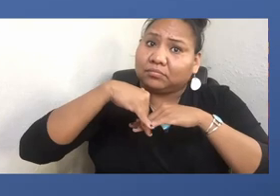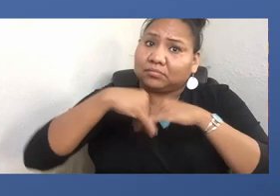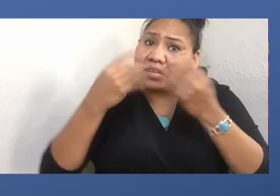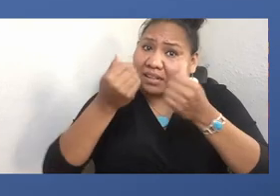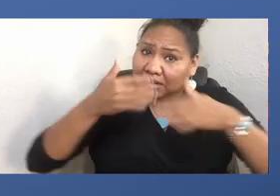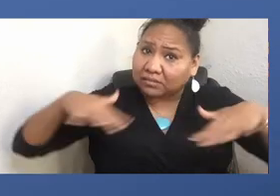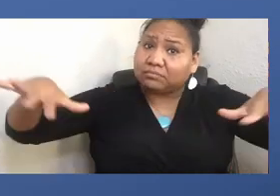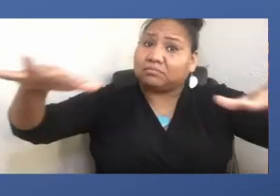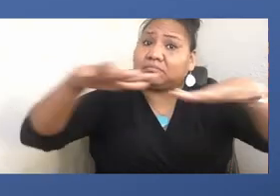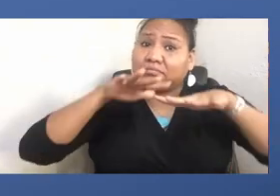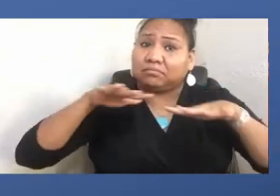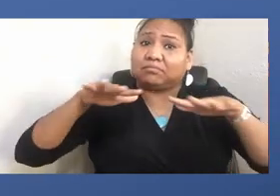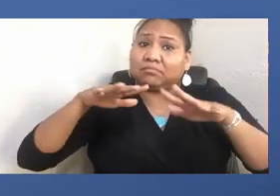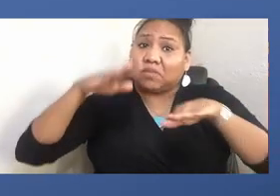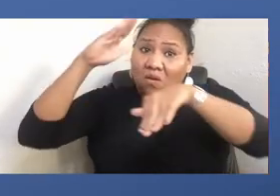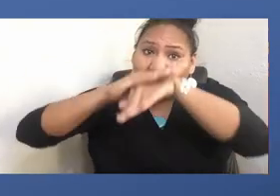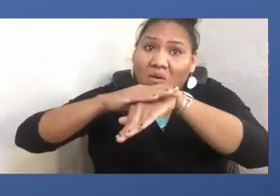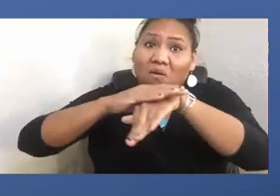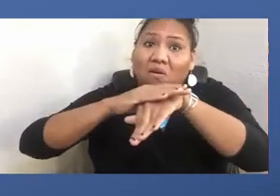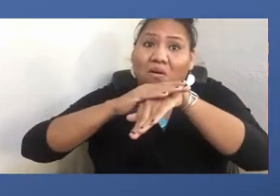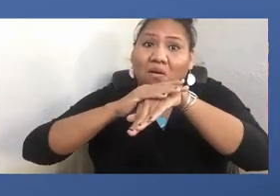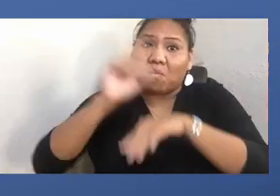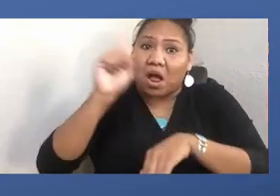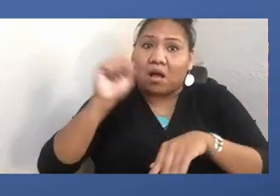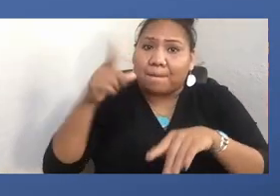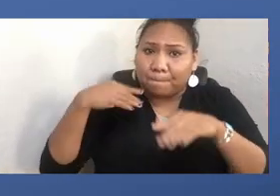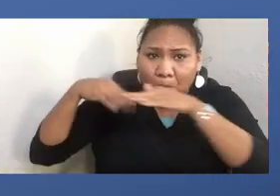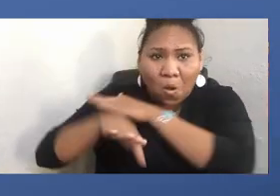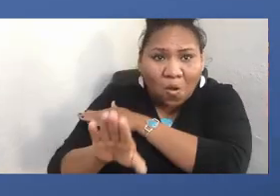Introduce yourself in your traditional way. I'm really honored to say that.